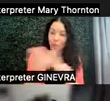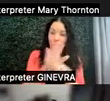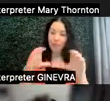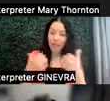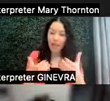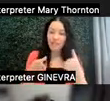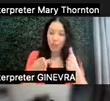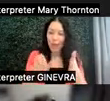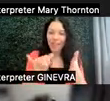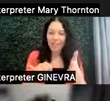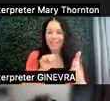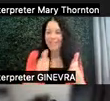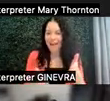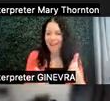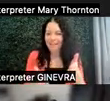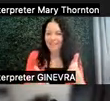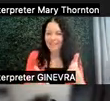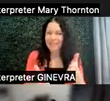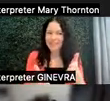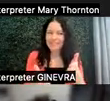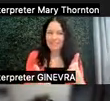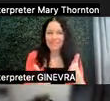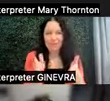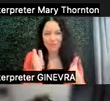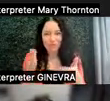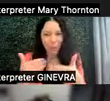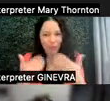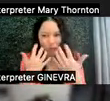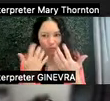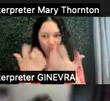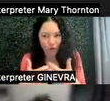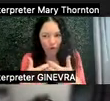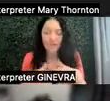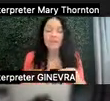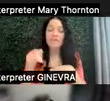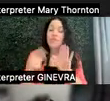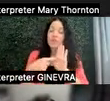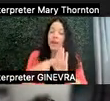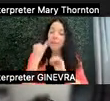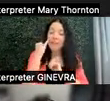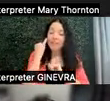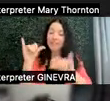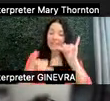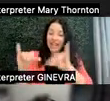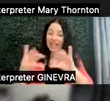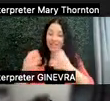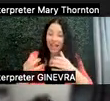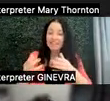is not going to work. So for example, if you were in a science class, and we need to use microscopes, and we need to do labs,